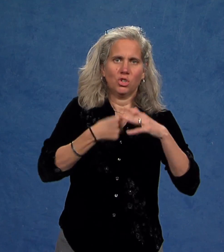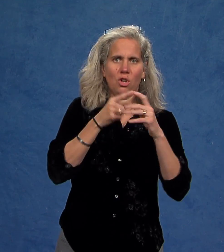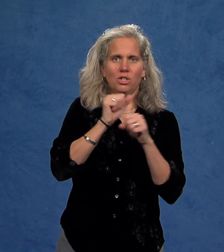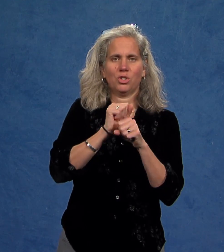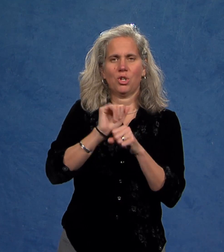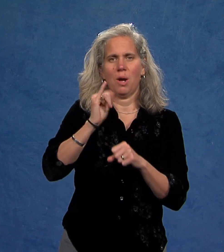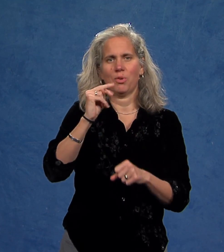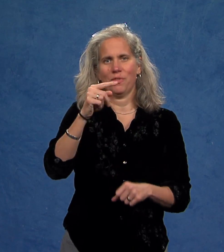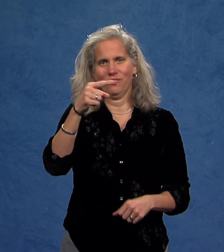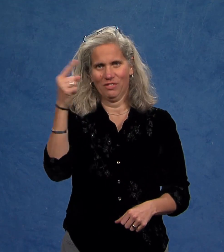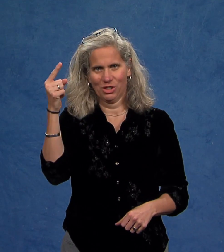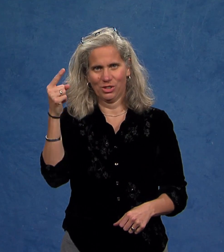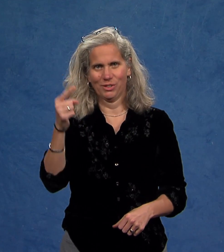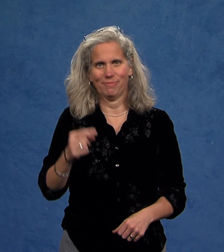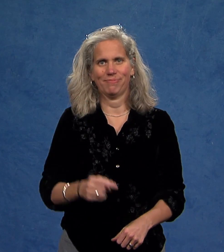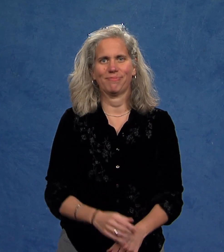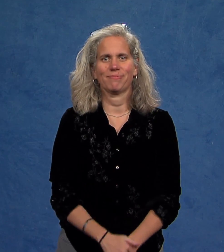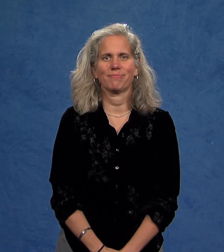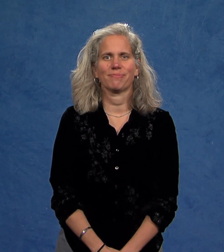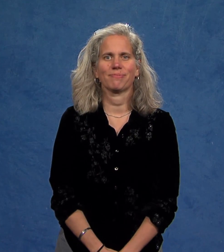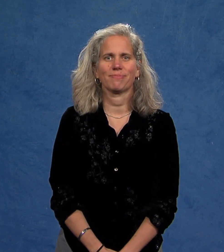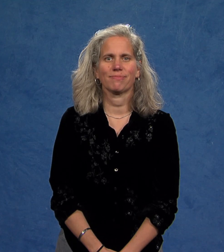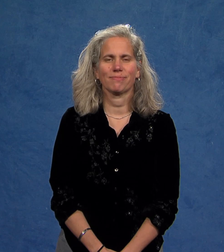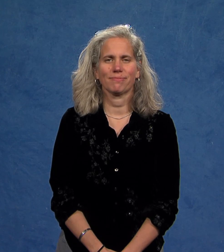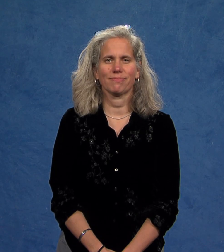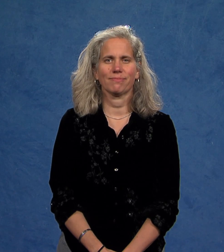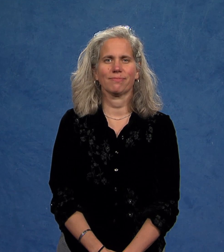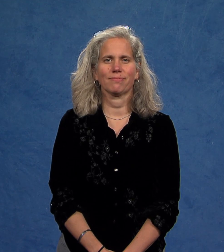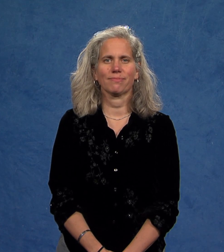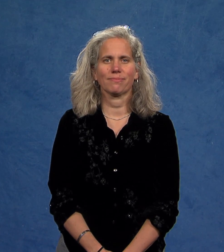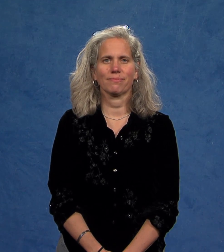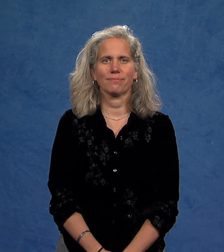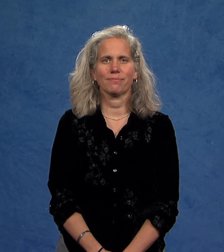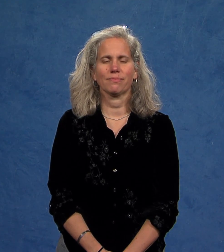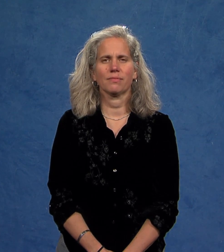before she starts on January 1.